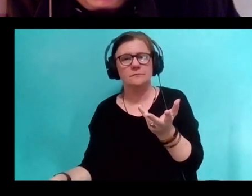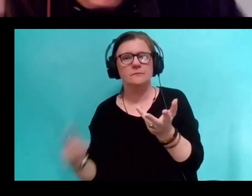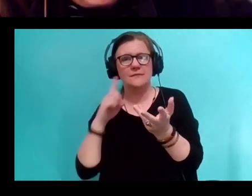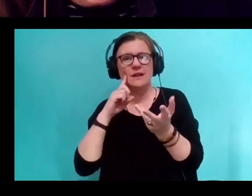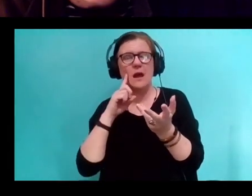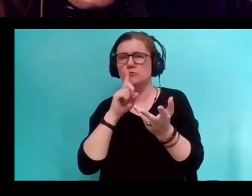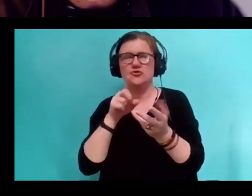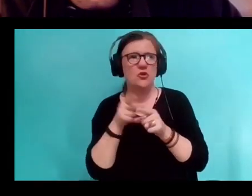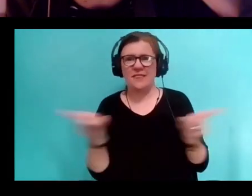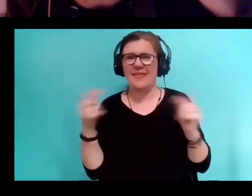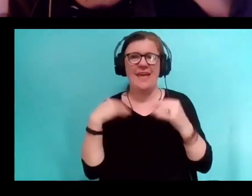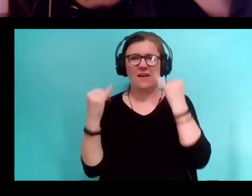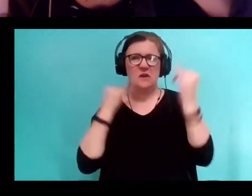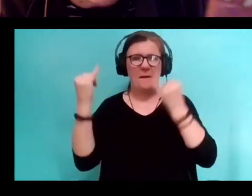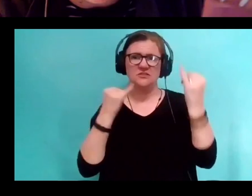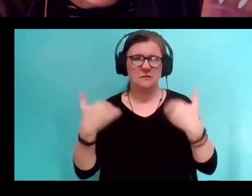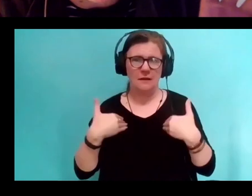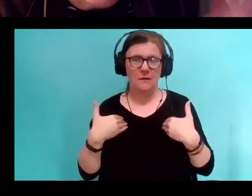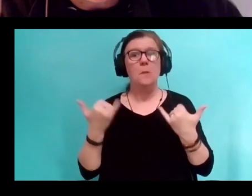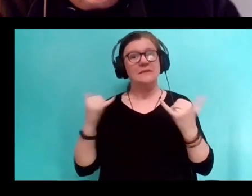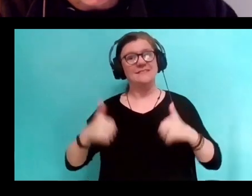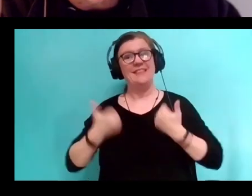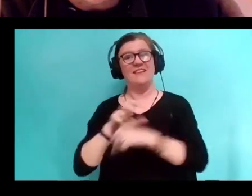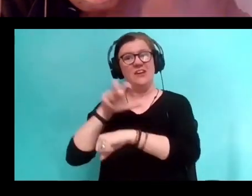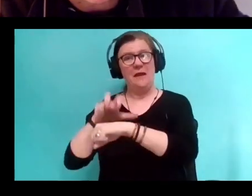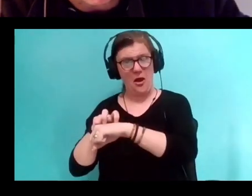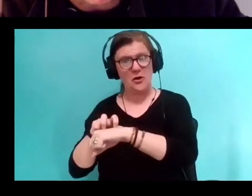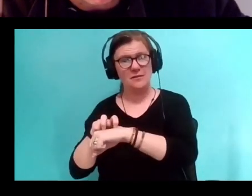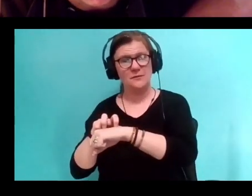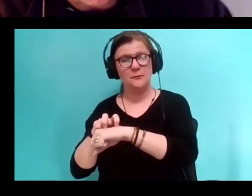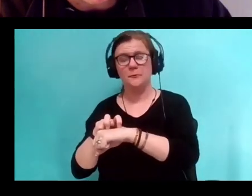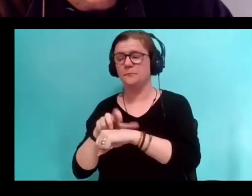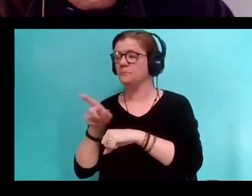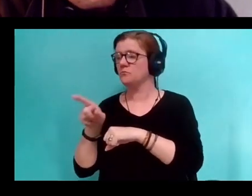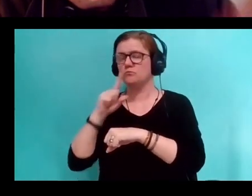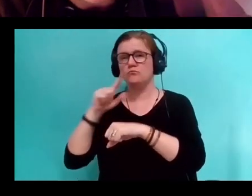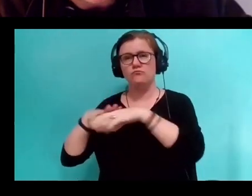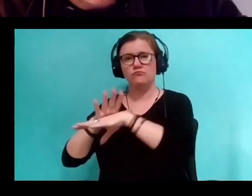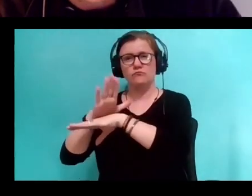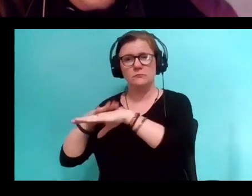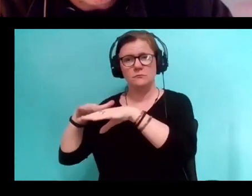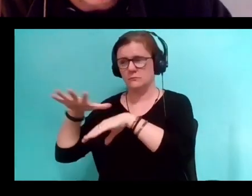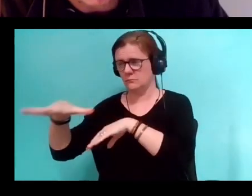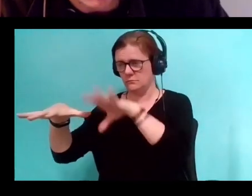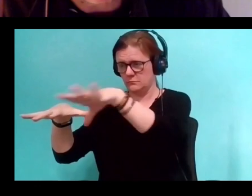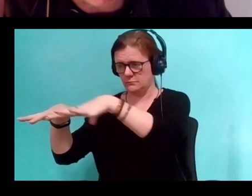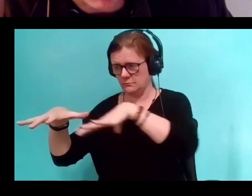Riva I live in Ireland there's a causeway by the sea and crows hangouts there.